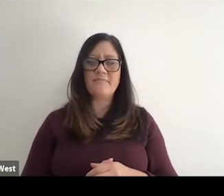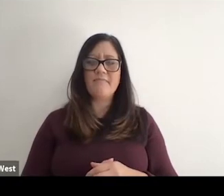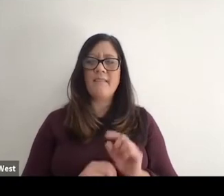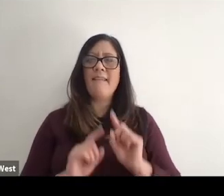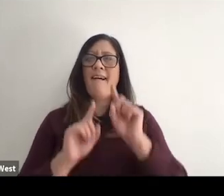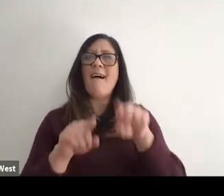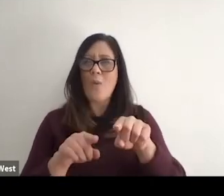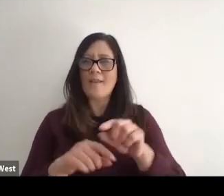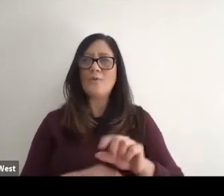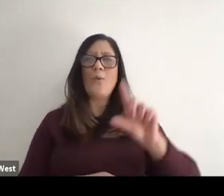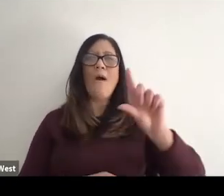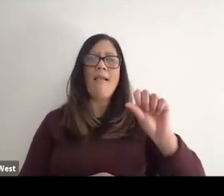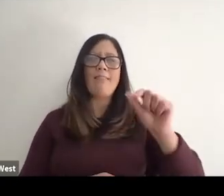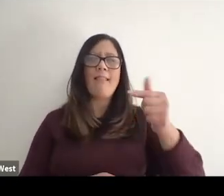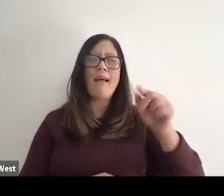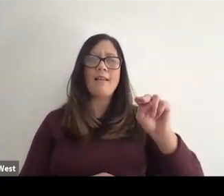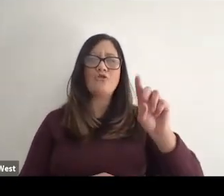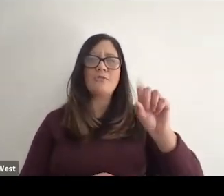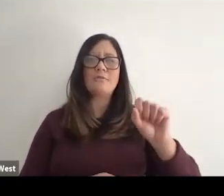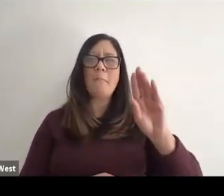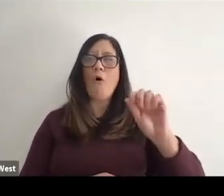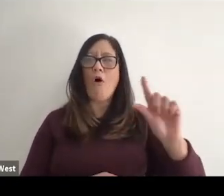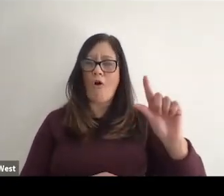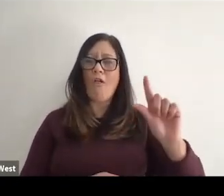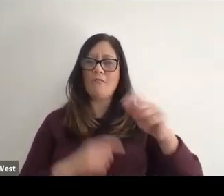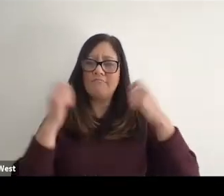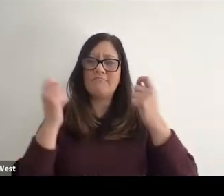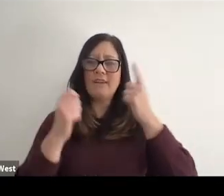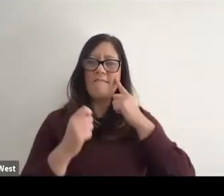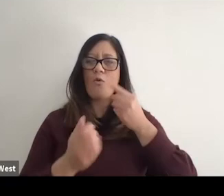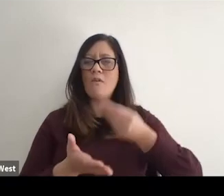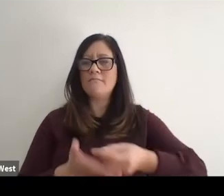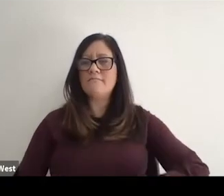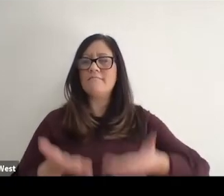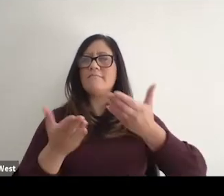I was at the legends of all which is a fundraiser for the International Tennis Hall Fame.